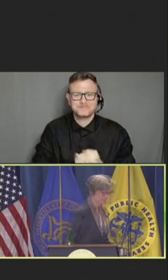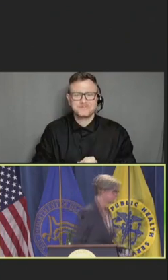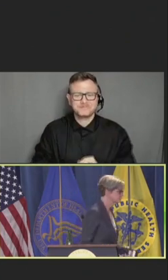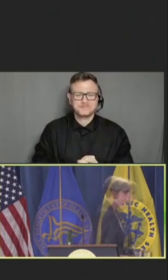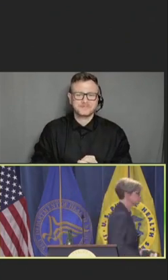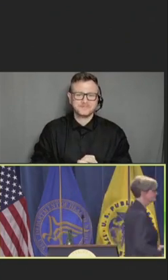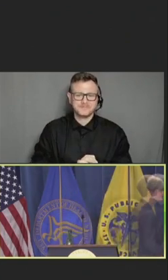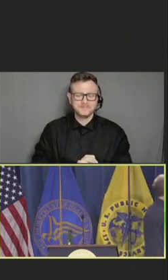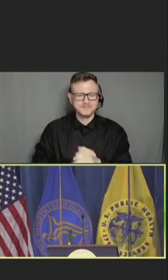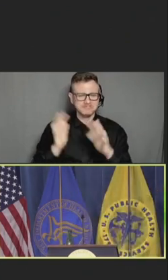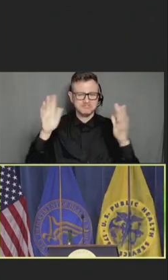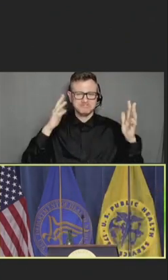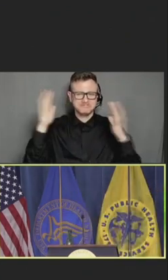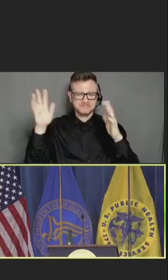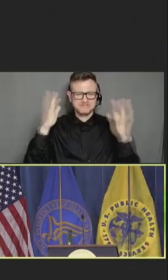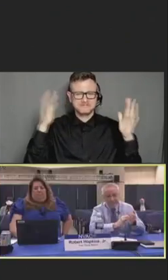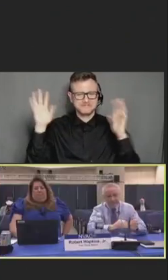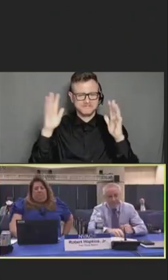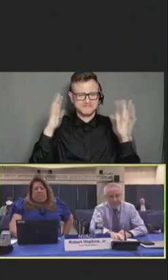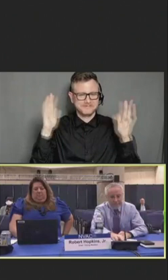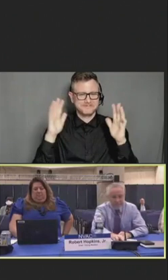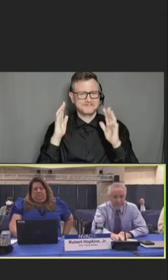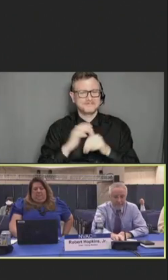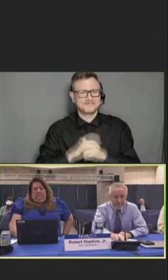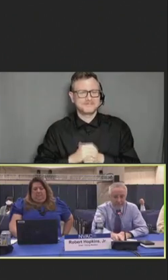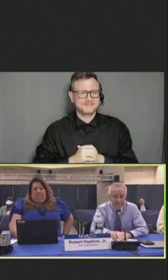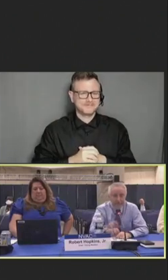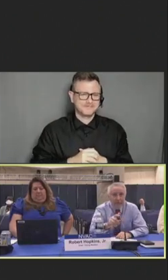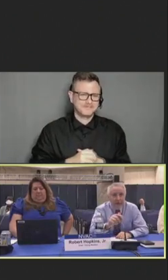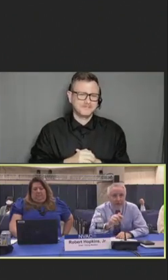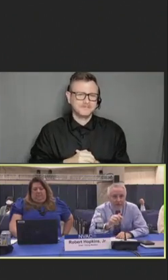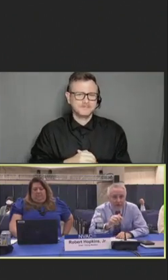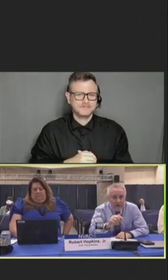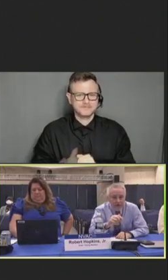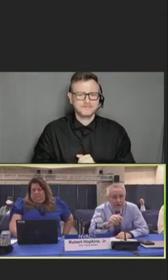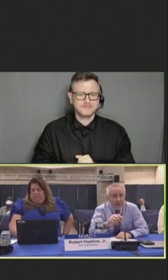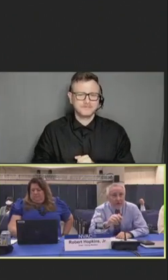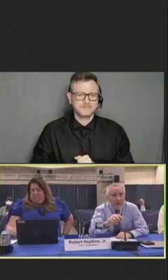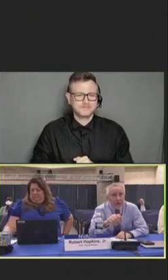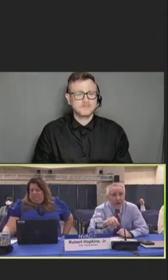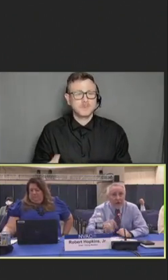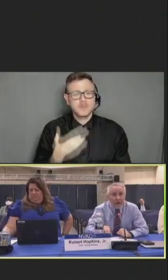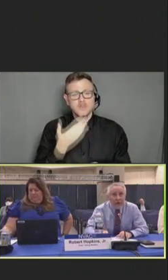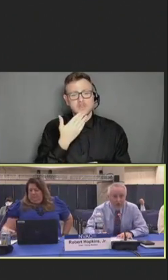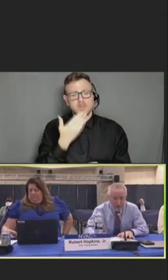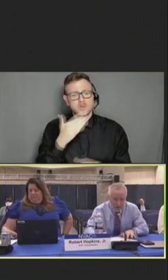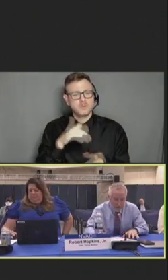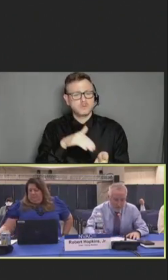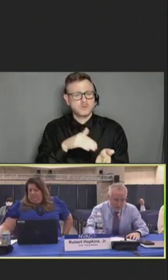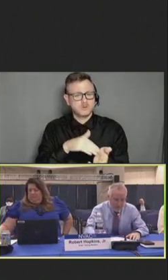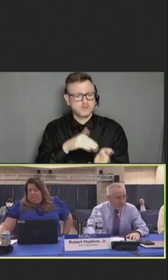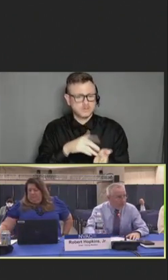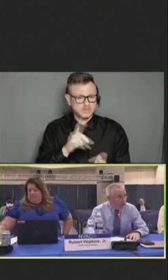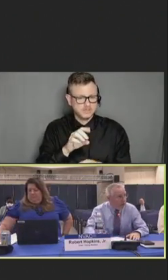Robert Hopkins, Jr.: Thank you, Dr. Dean. I want to thank all the members of this panel.